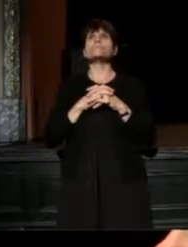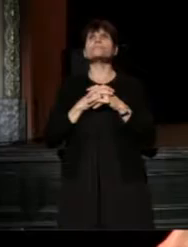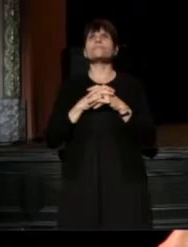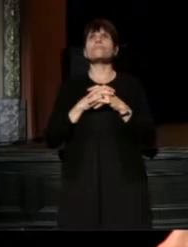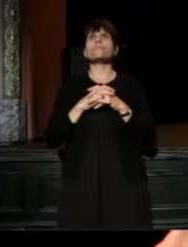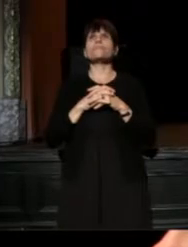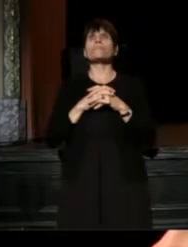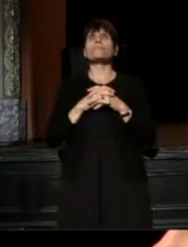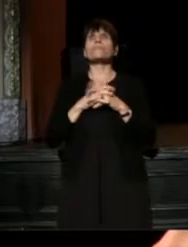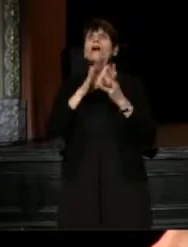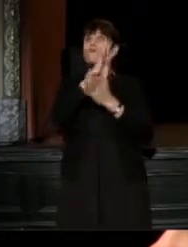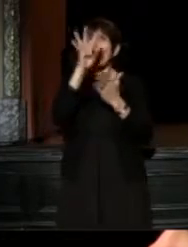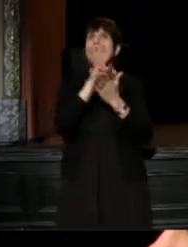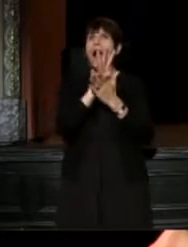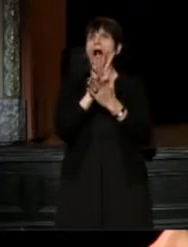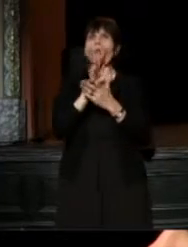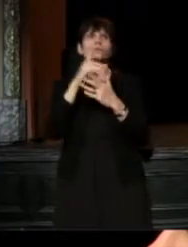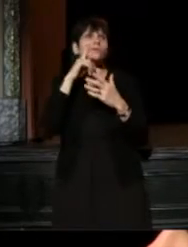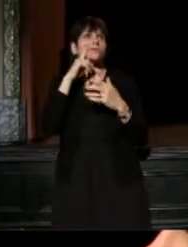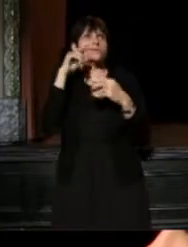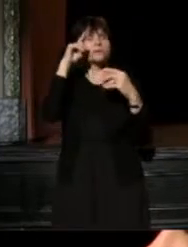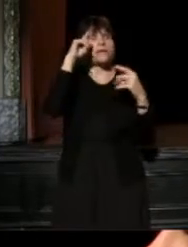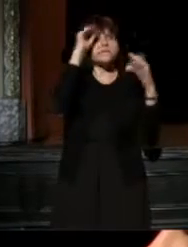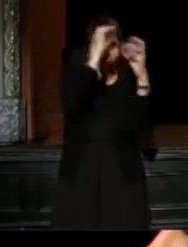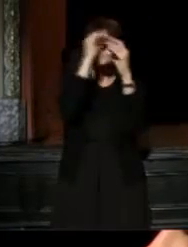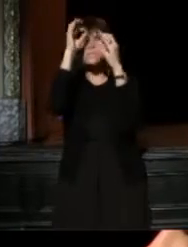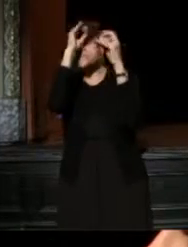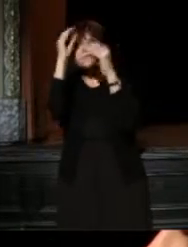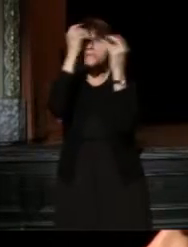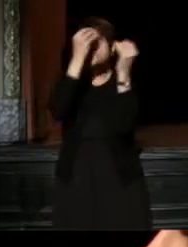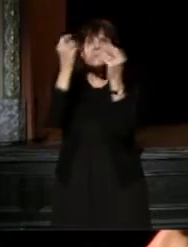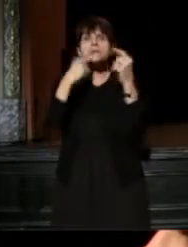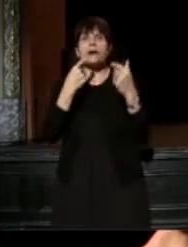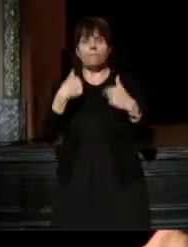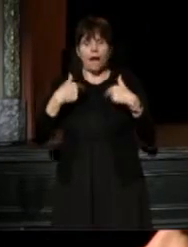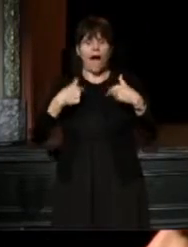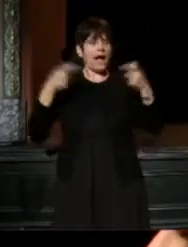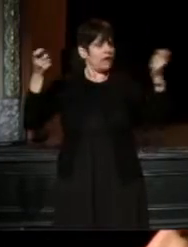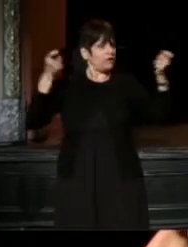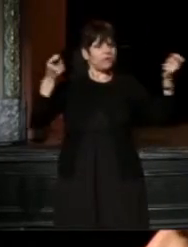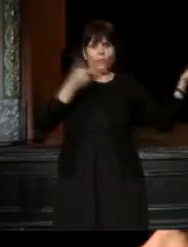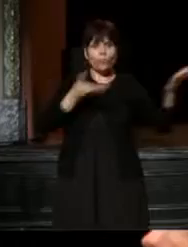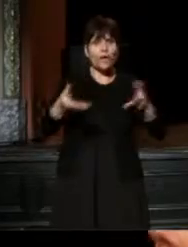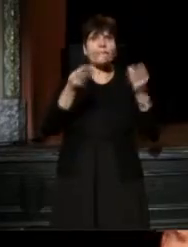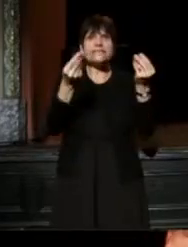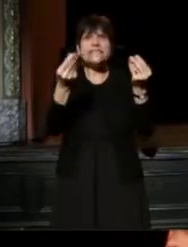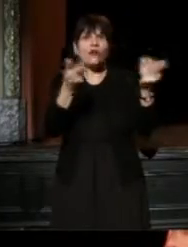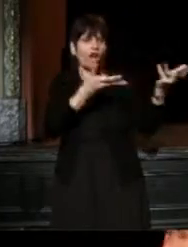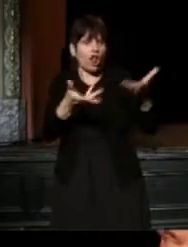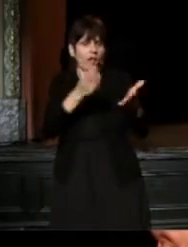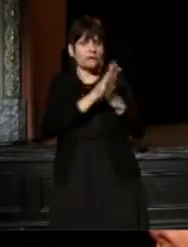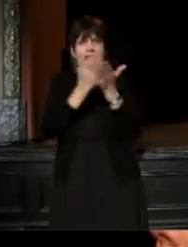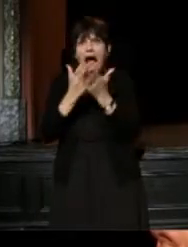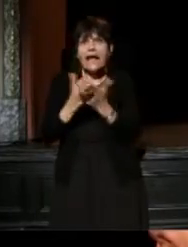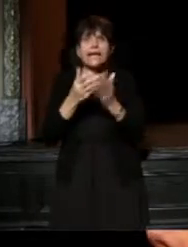and we spent those four hours really wrestling with the issues. My job as one of the ringleaders is to bring in the materials and to bring in guidance